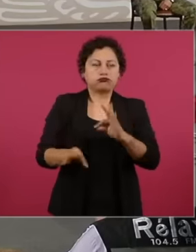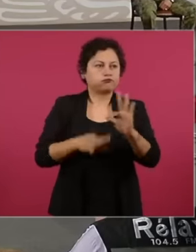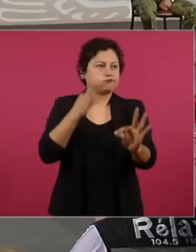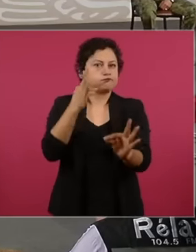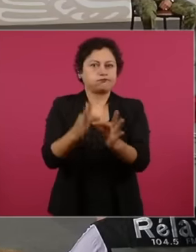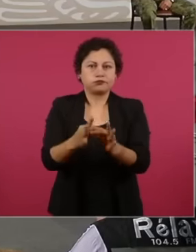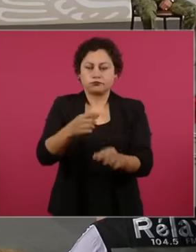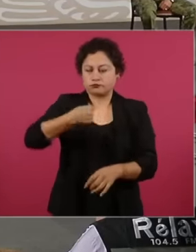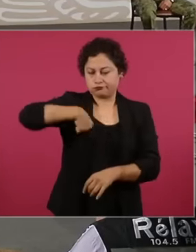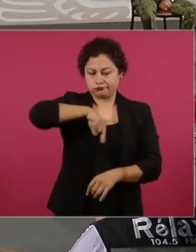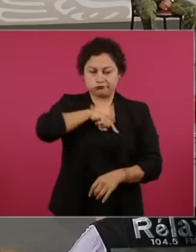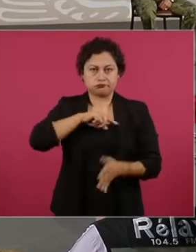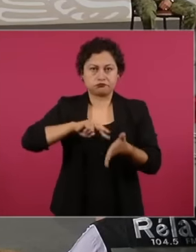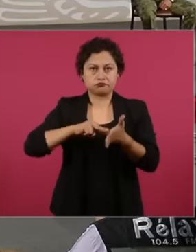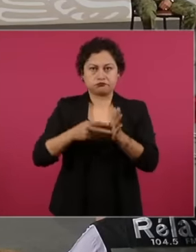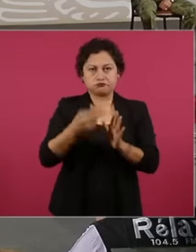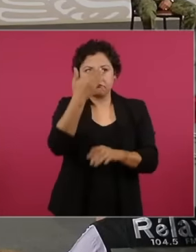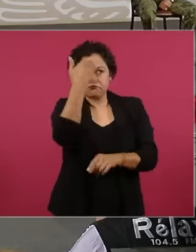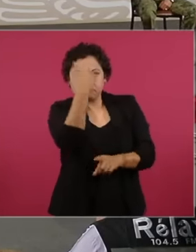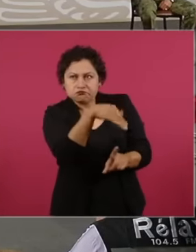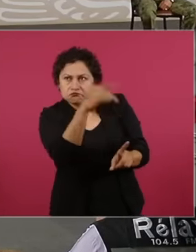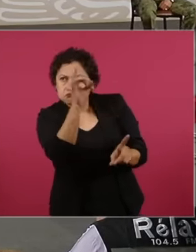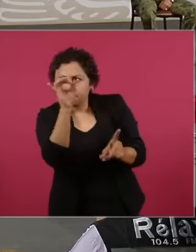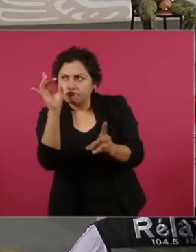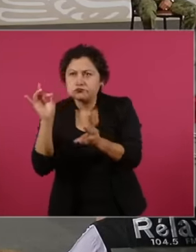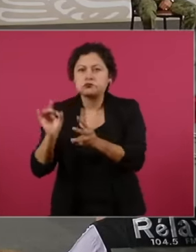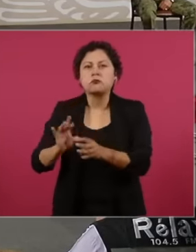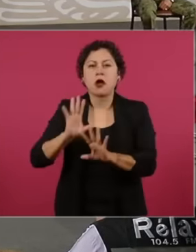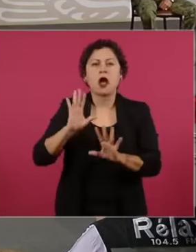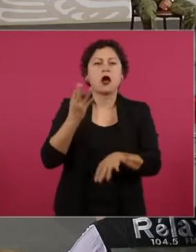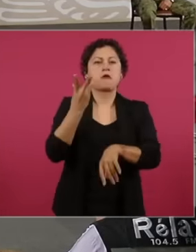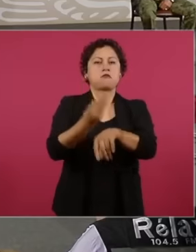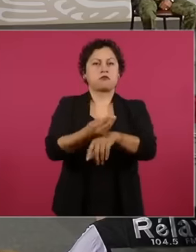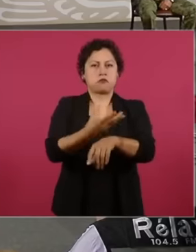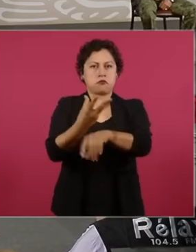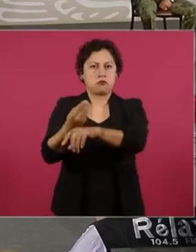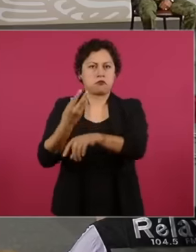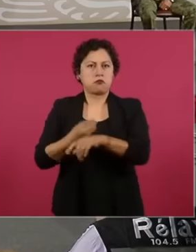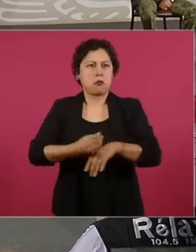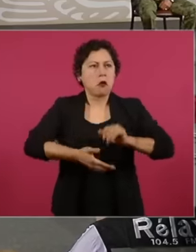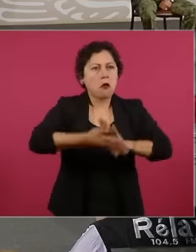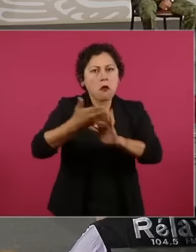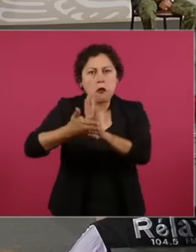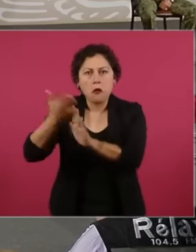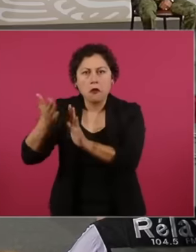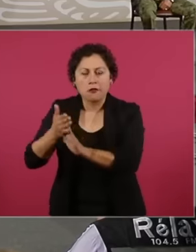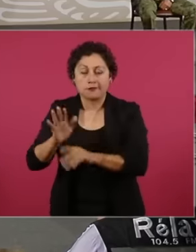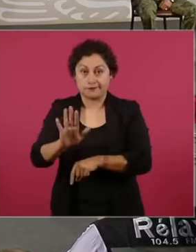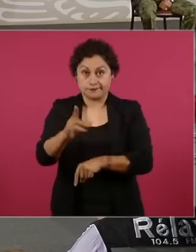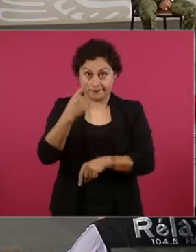below are some of the examples of vessels that have been